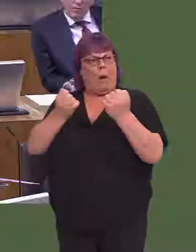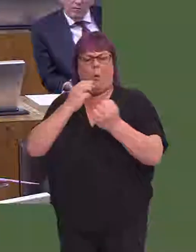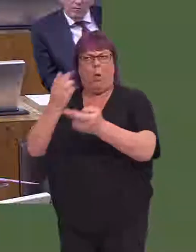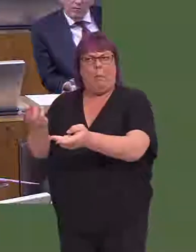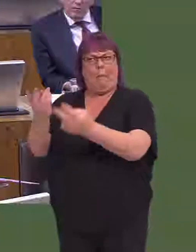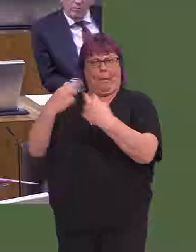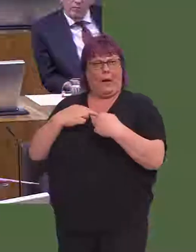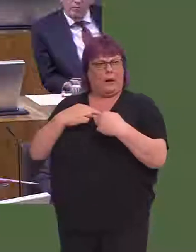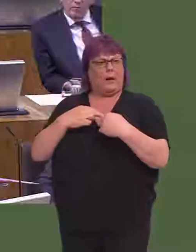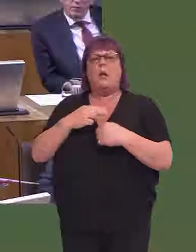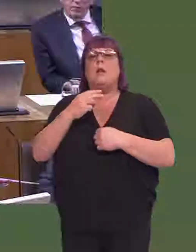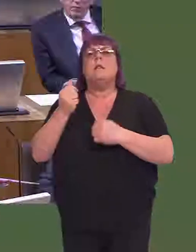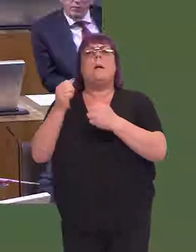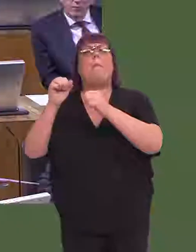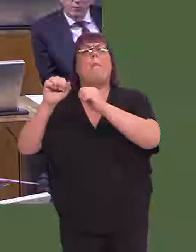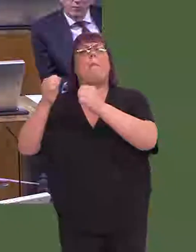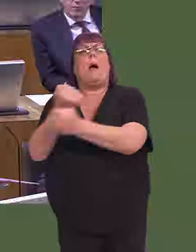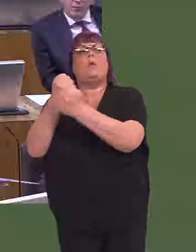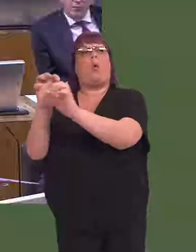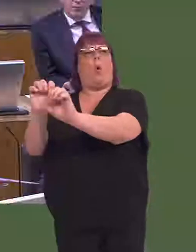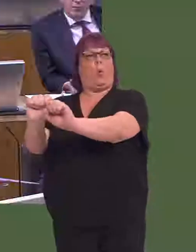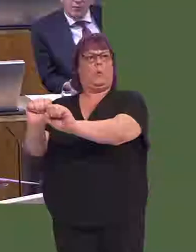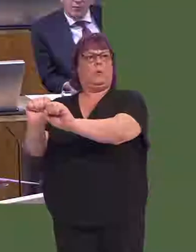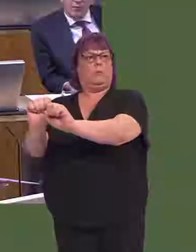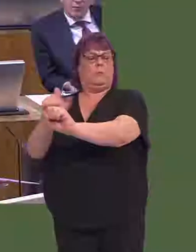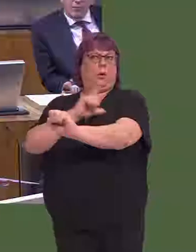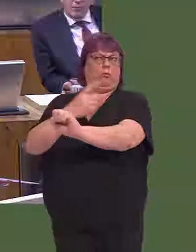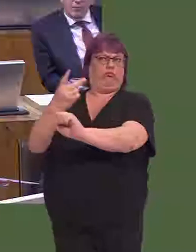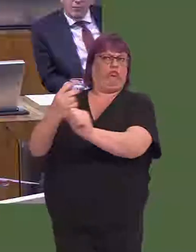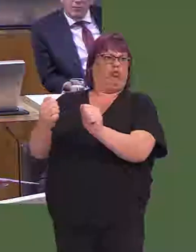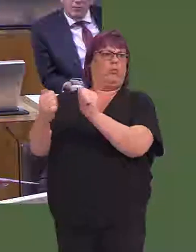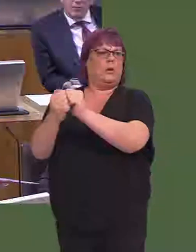There will be some powers that, by agreement, will then be kept in the freezer.